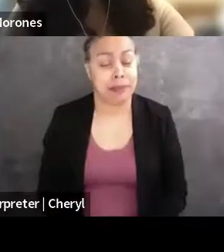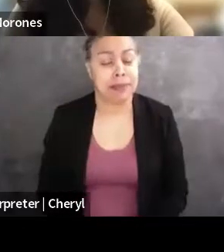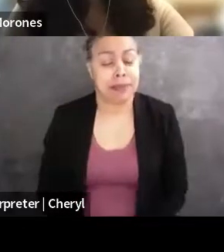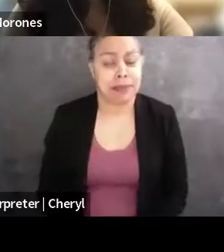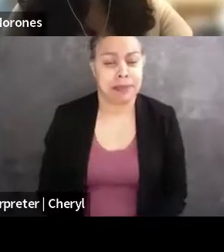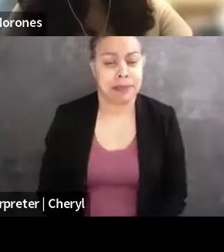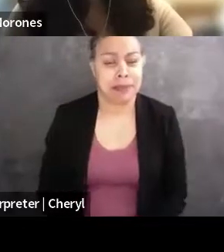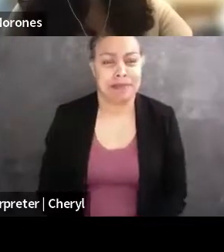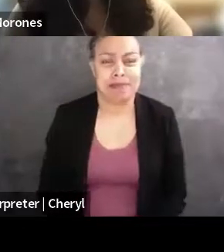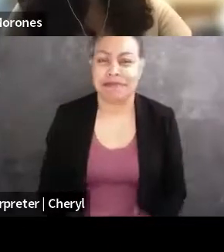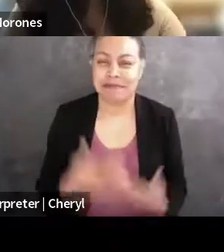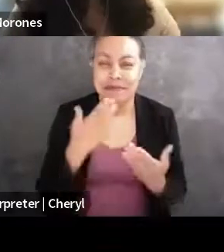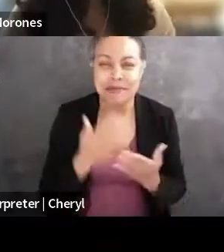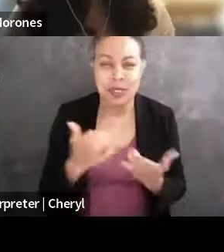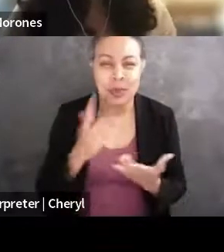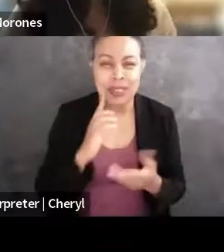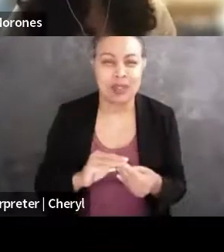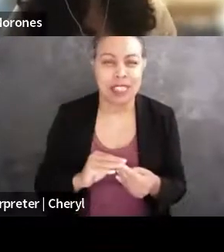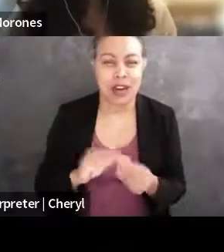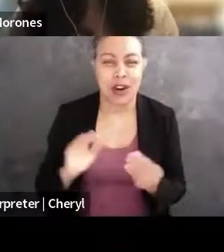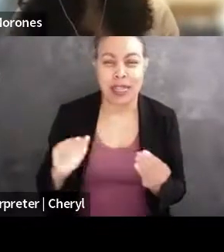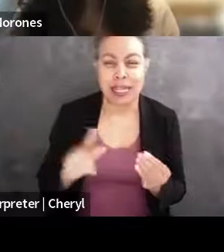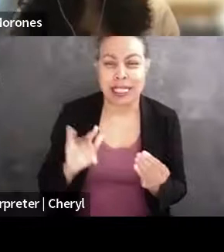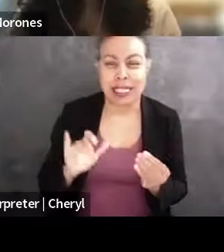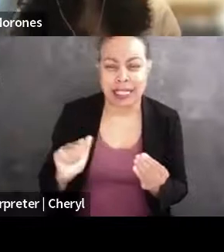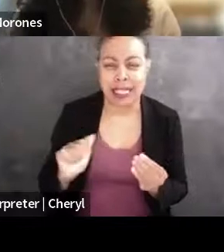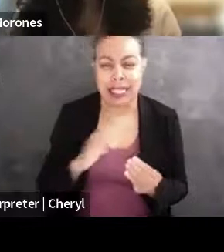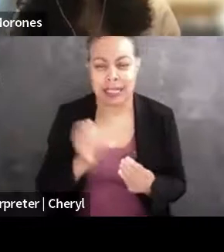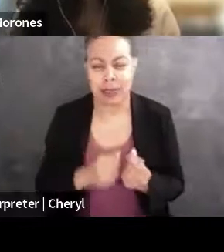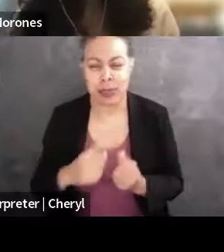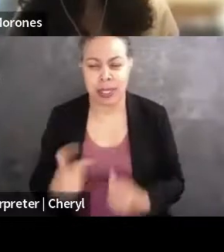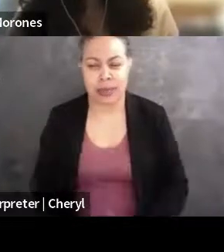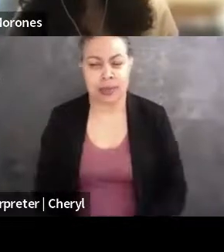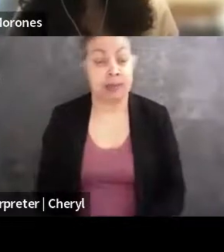Thank you so much for sharing, Alyssa, and also everyone. As someone who also did not make it on law review